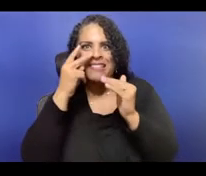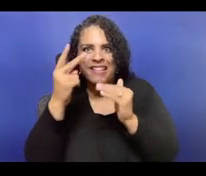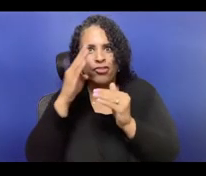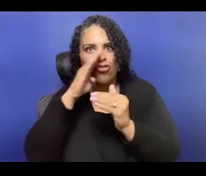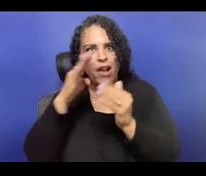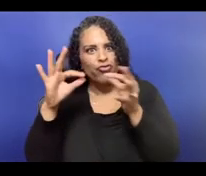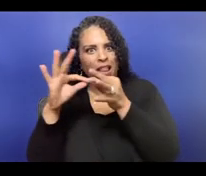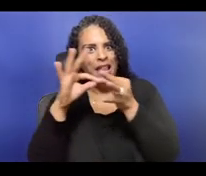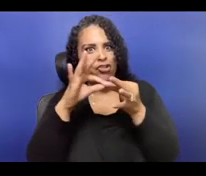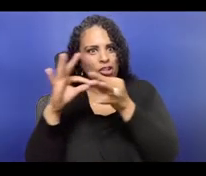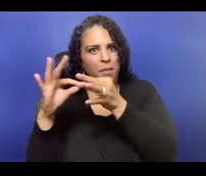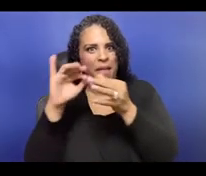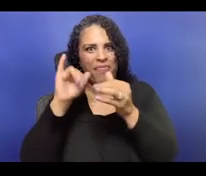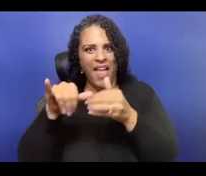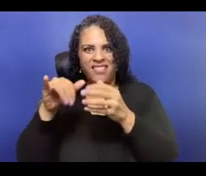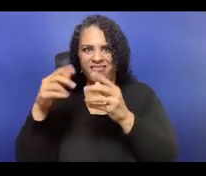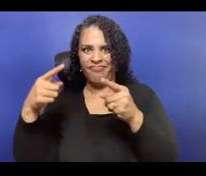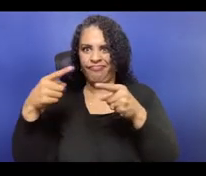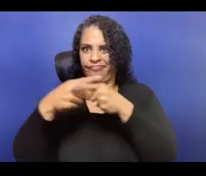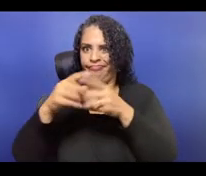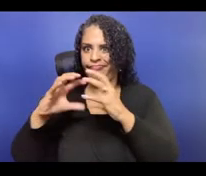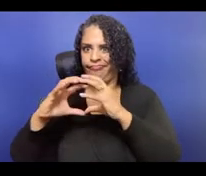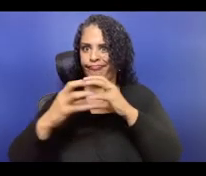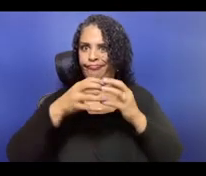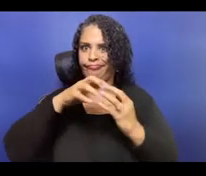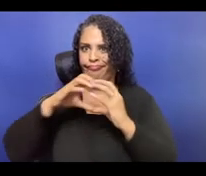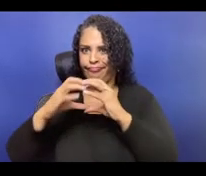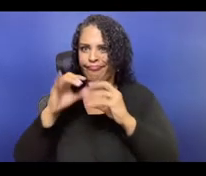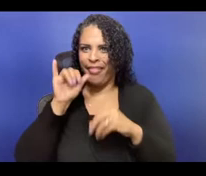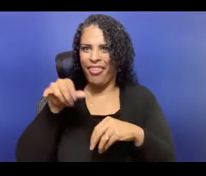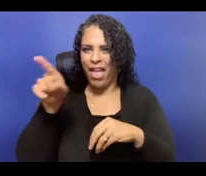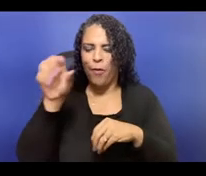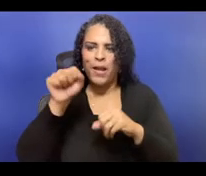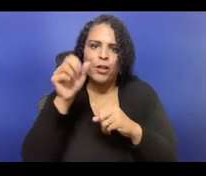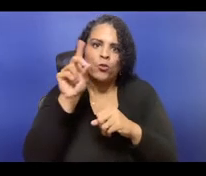and making some proposals and proposing some principles and guidelines that might lead us